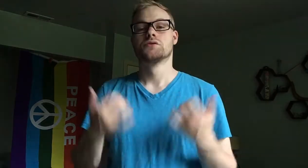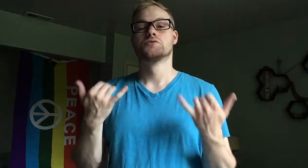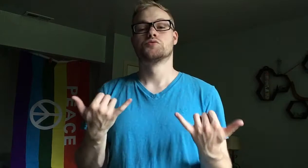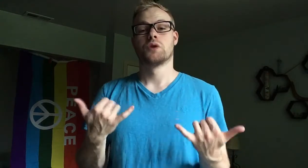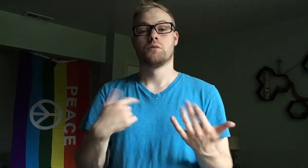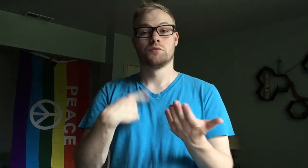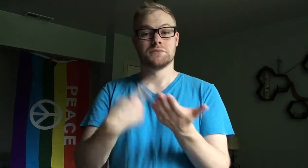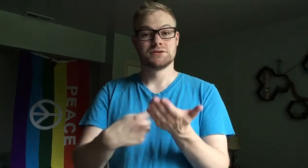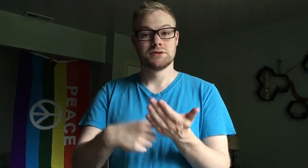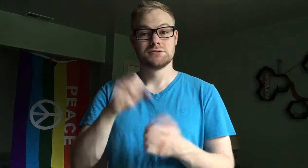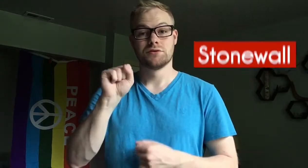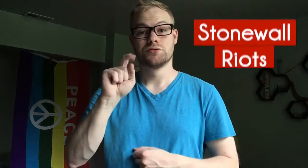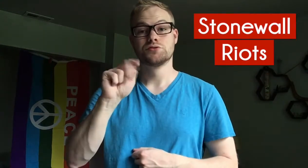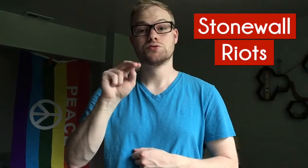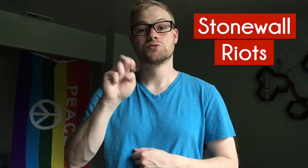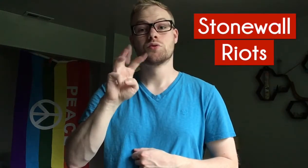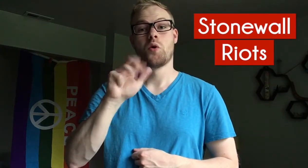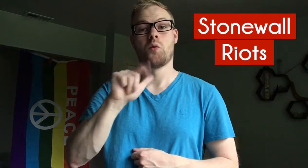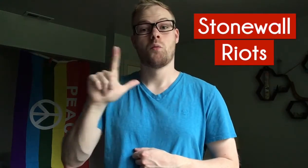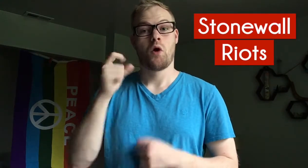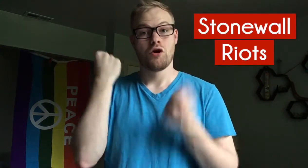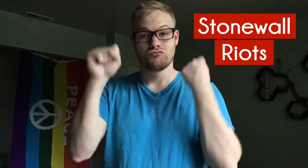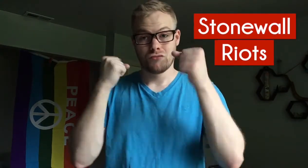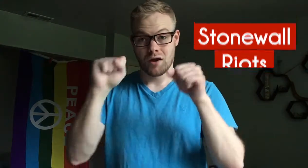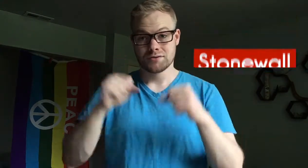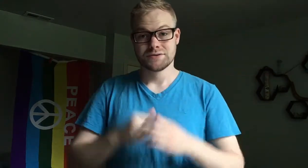Today, we will be discussing the Stonewall Riots.